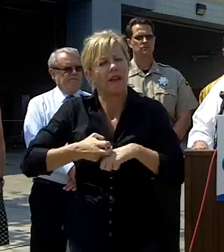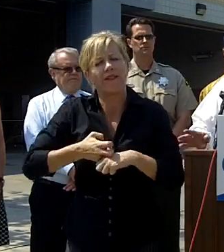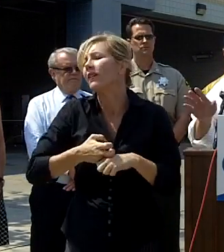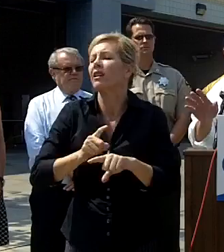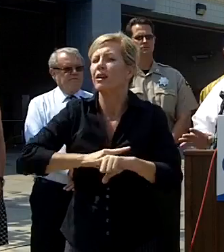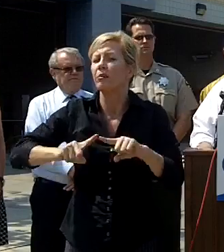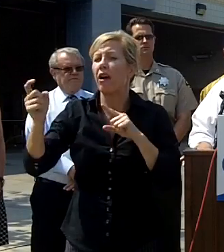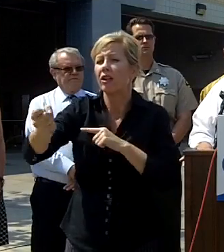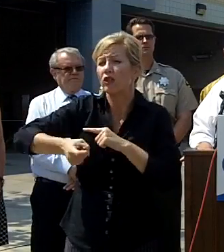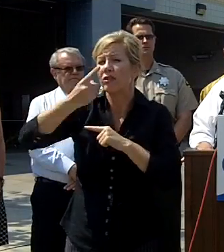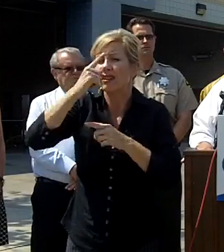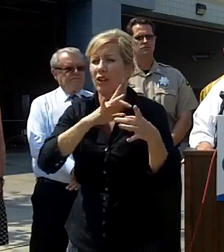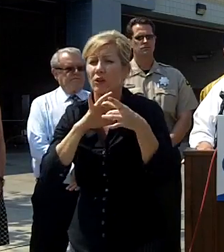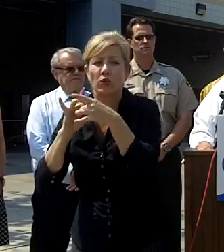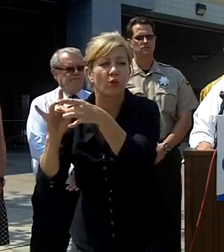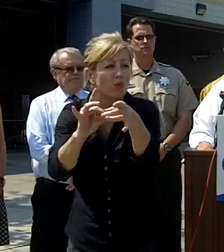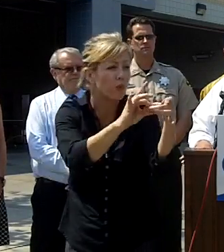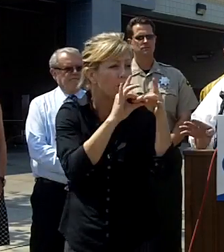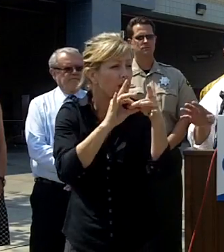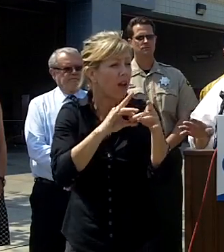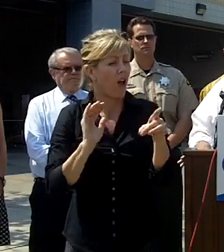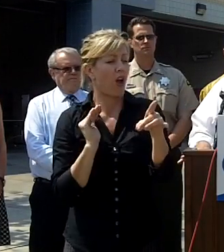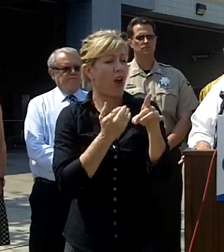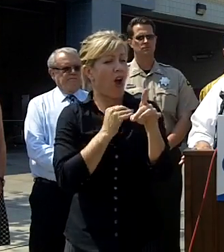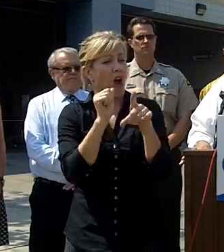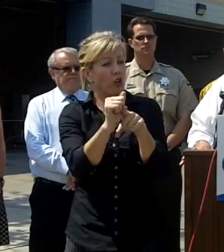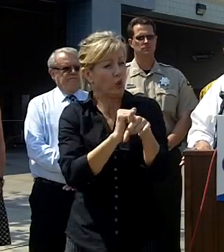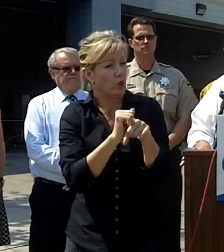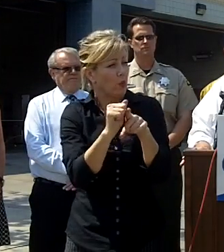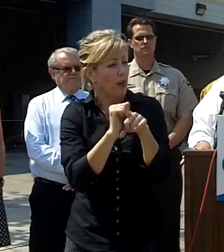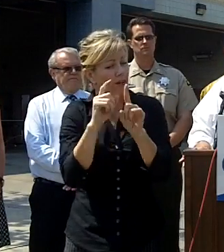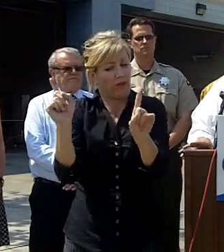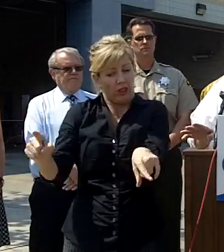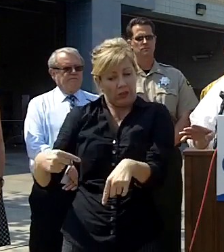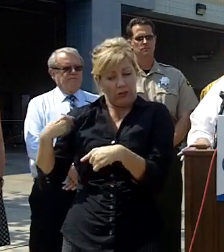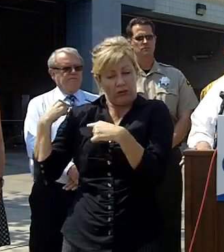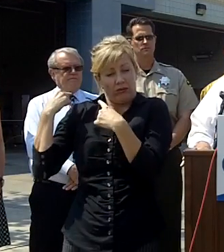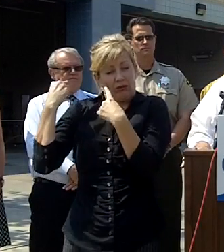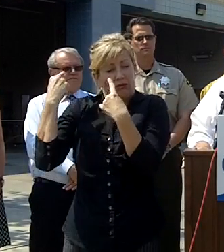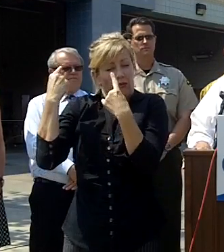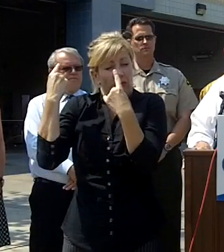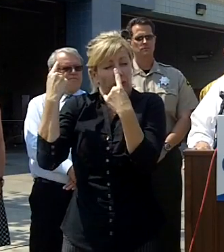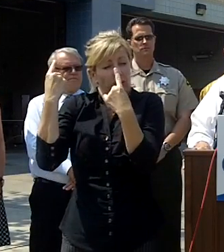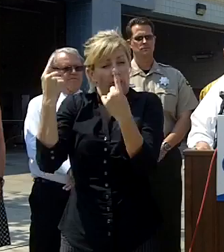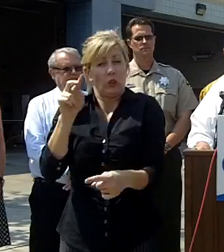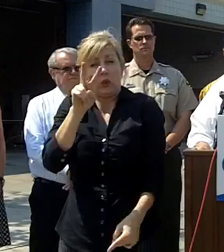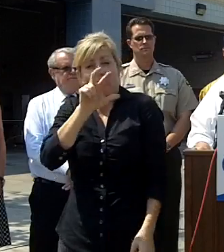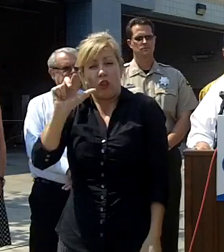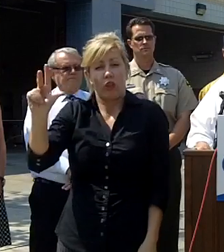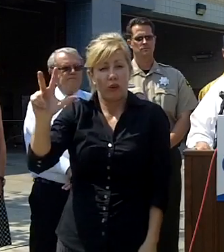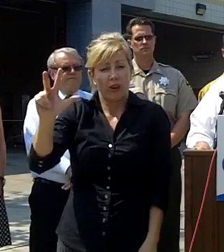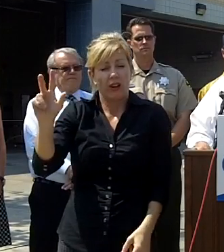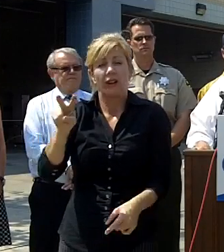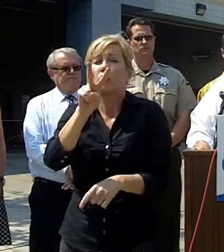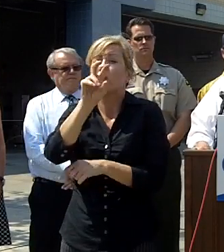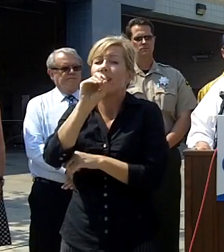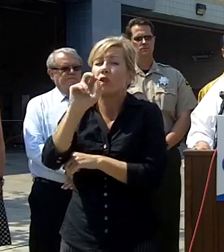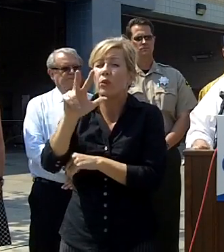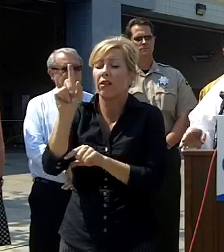and the training we have done since the old witch fire and the Paradise fire has really paid off the